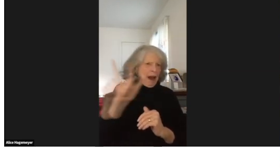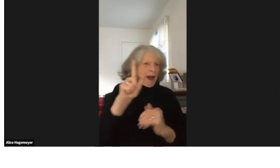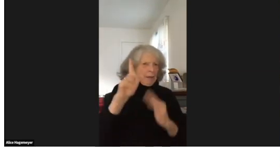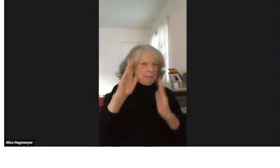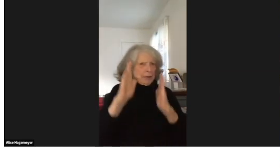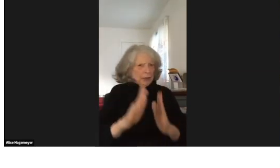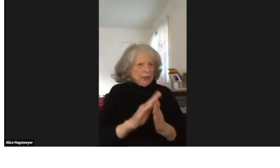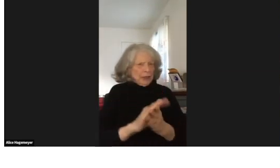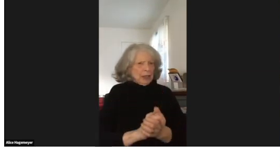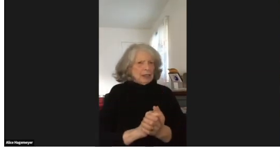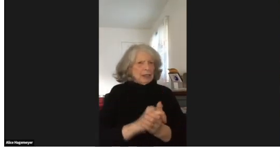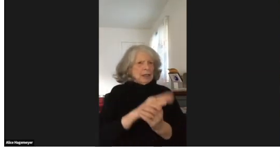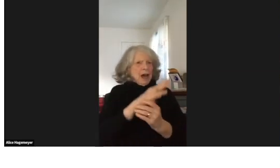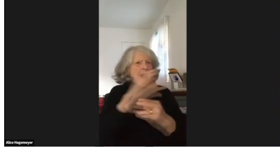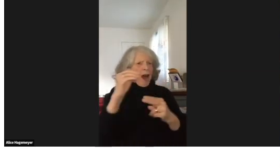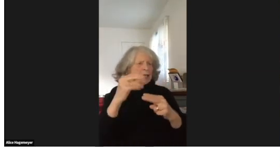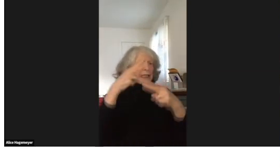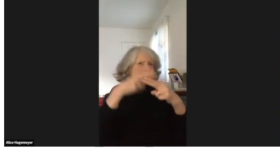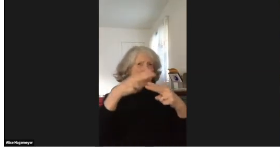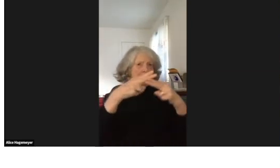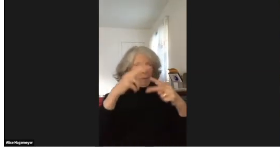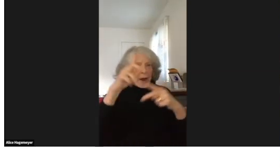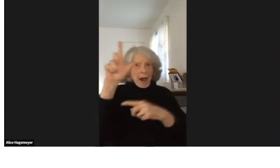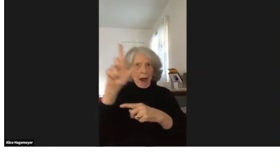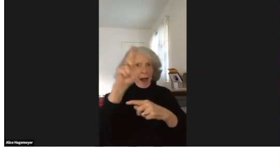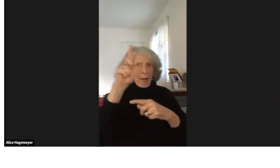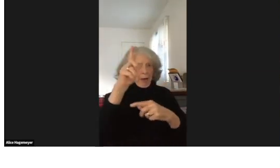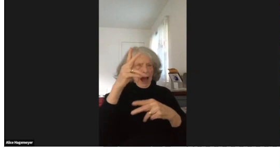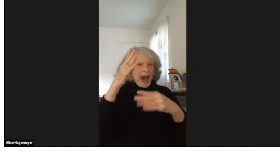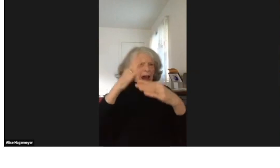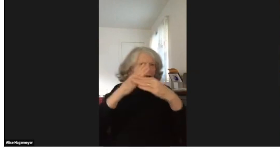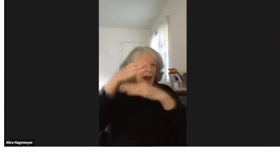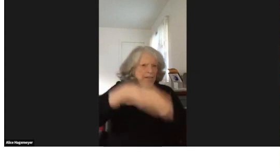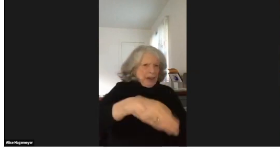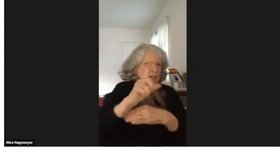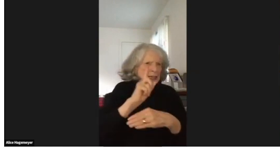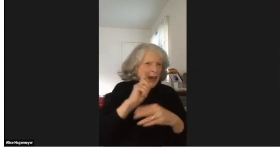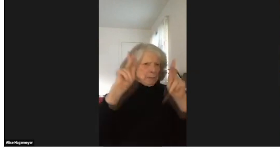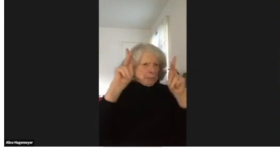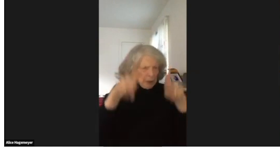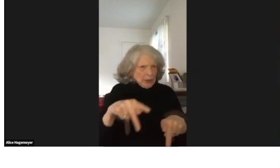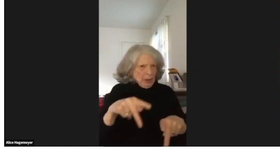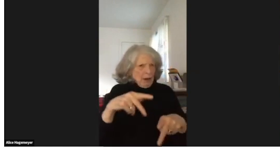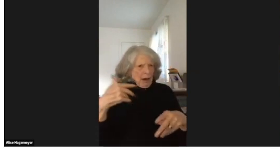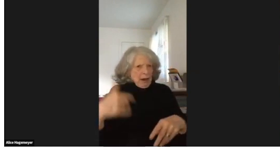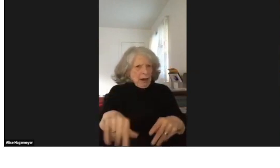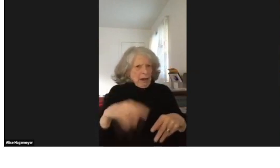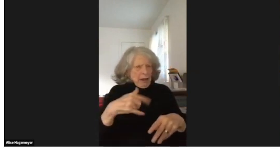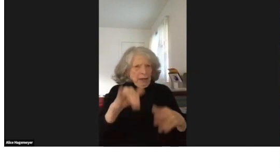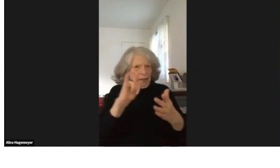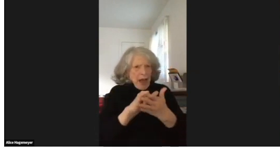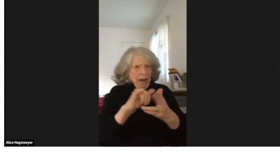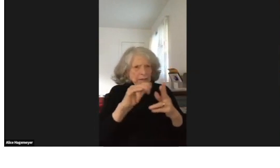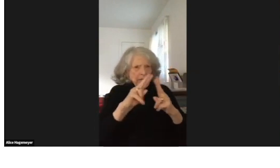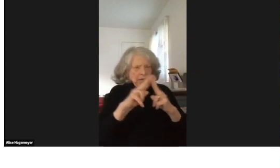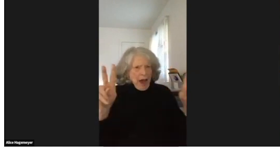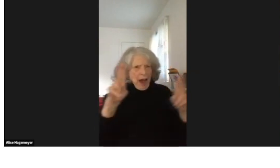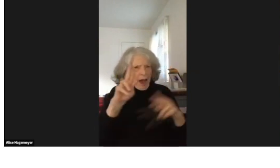She is the head librarian and she named the library after another deaf person.